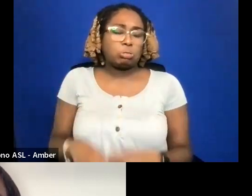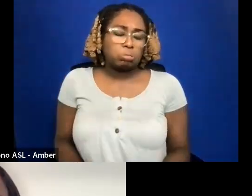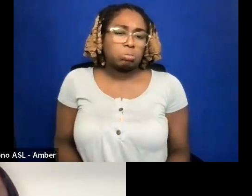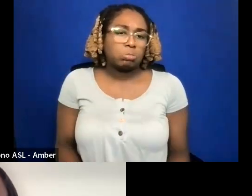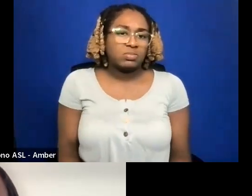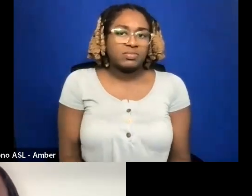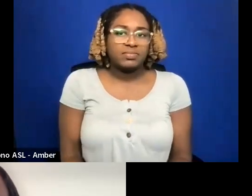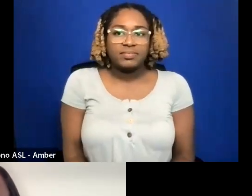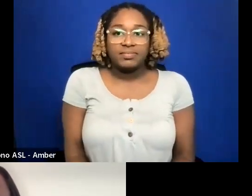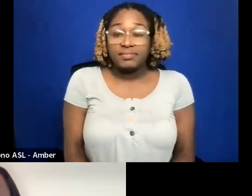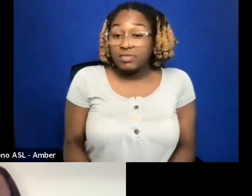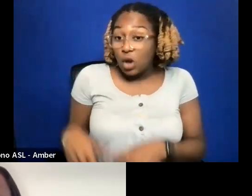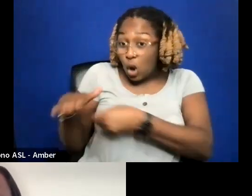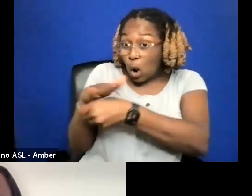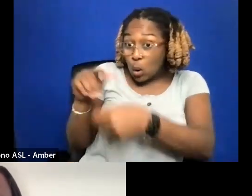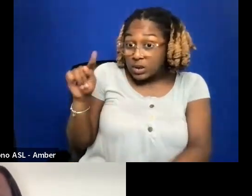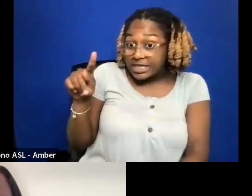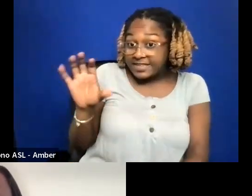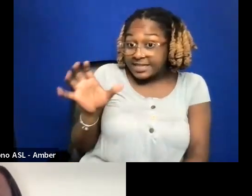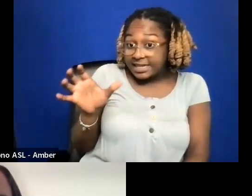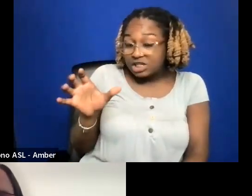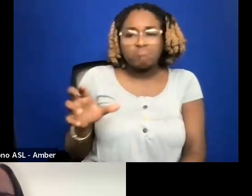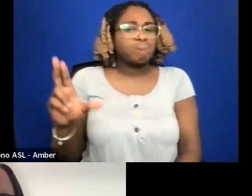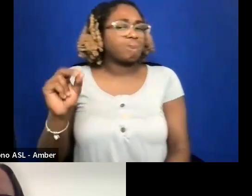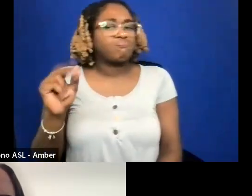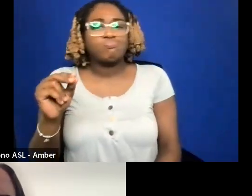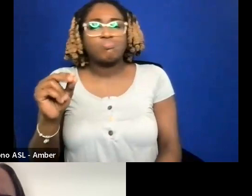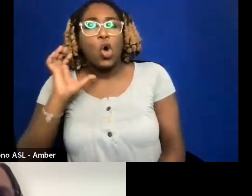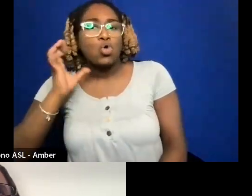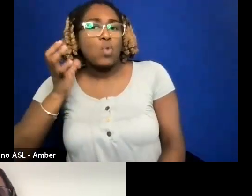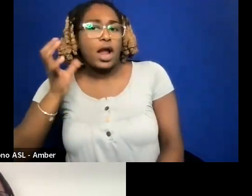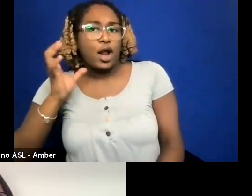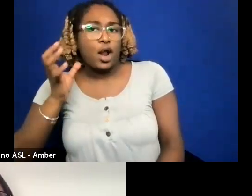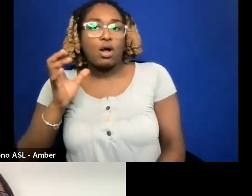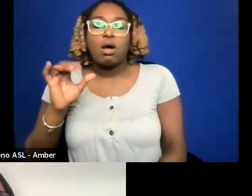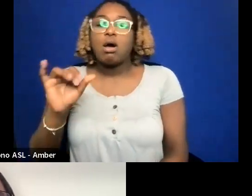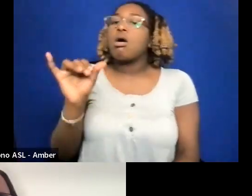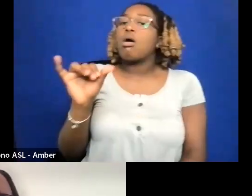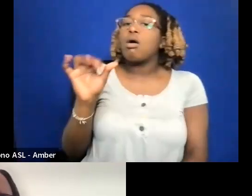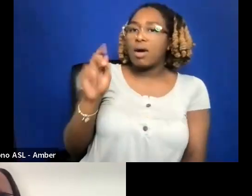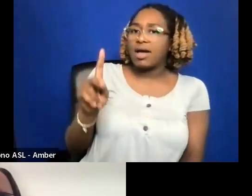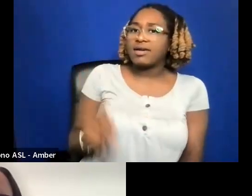NO LOCAL RADIO STATIONS. ABSOLUTELY. EVERYTHING IS HELPFUL.